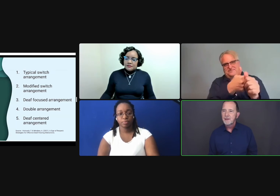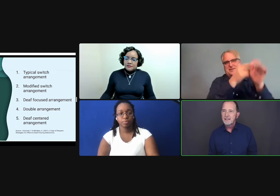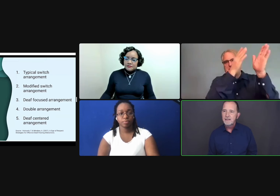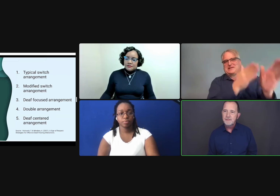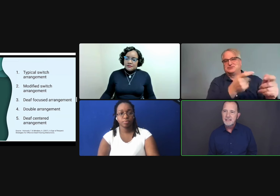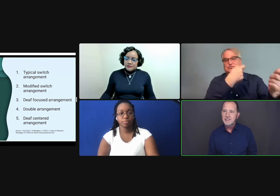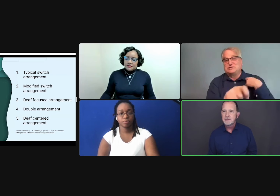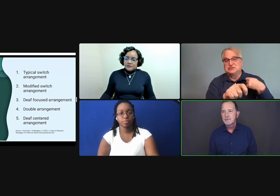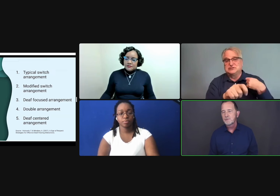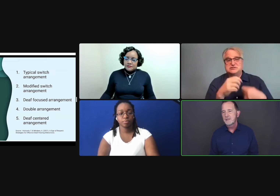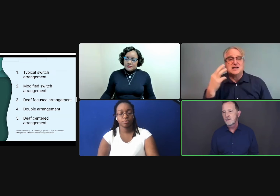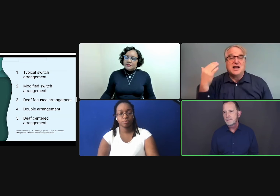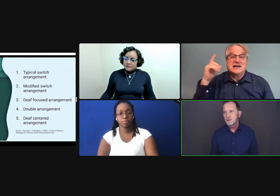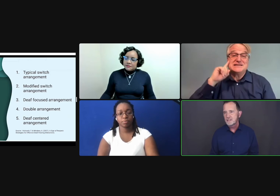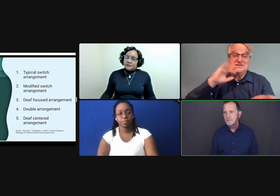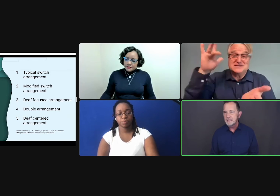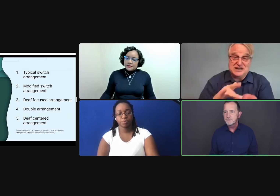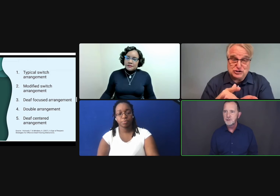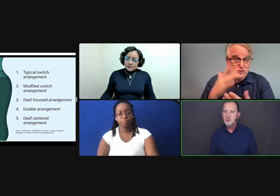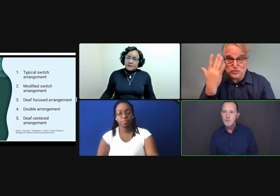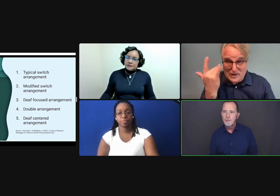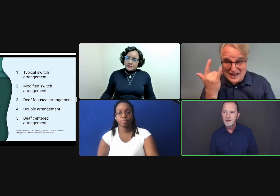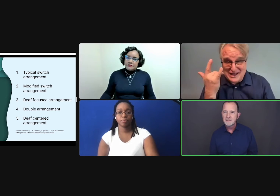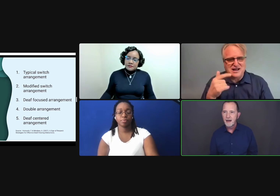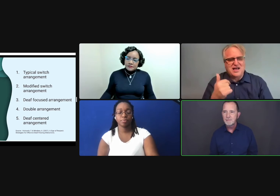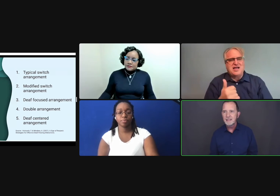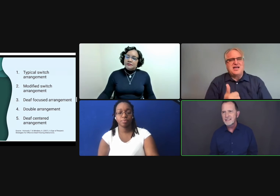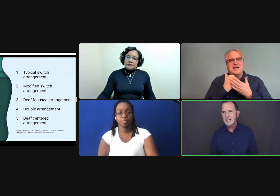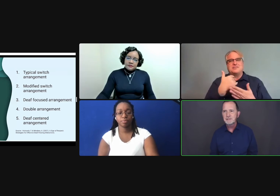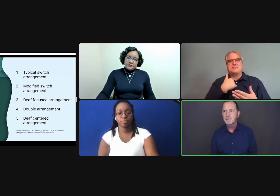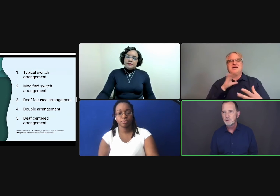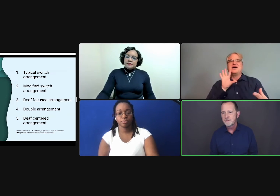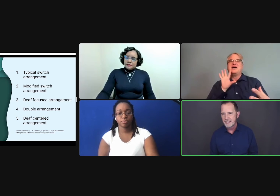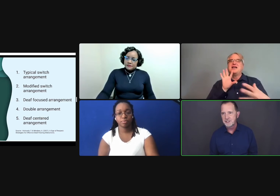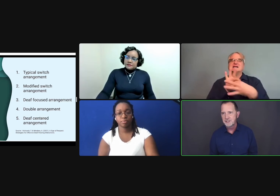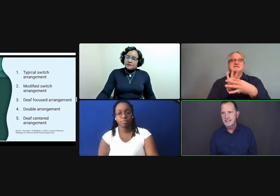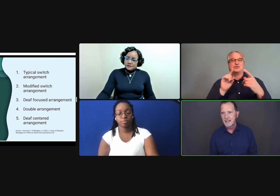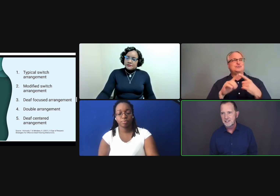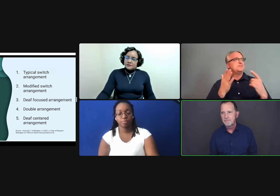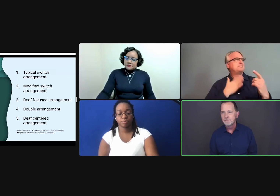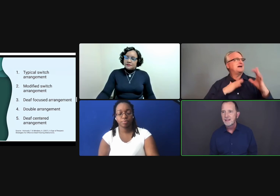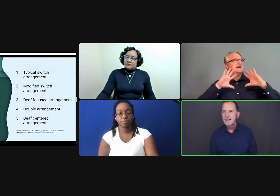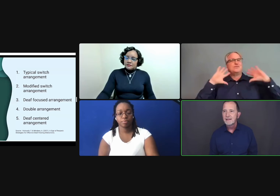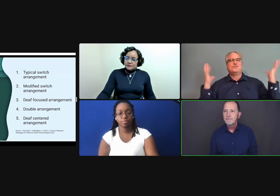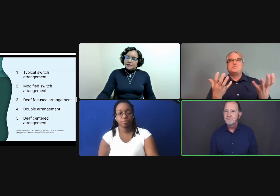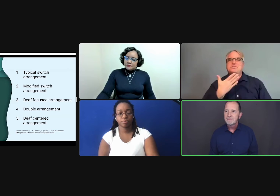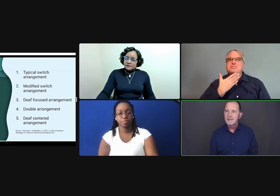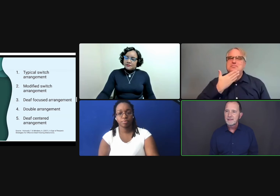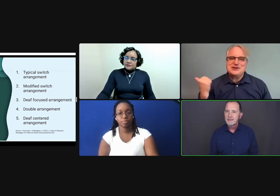But if each hearing person speaks for a doable amount of time, let the same interpreter finish that section.